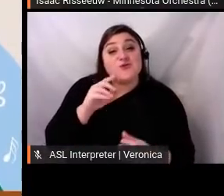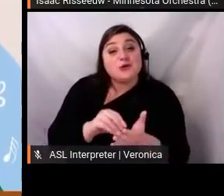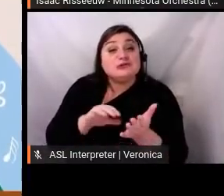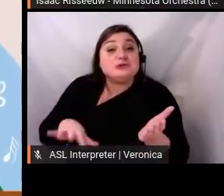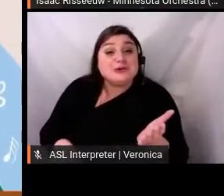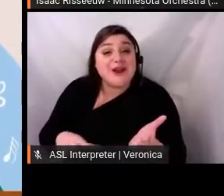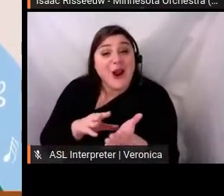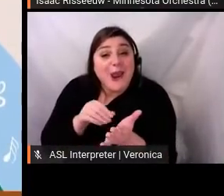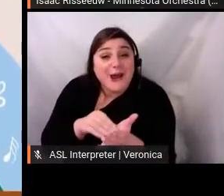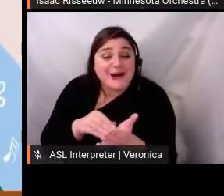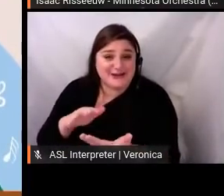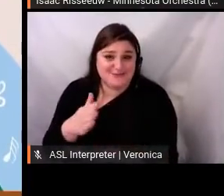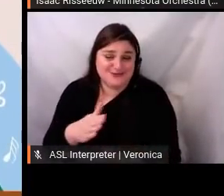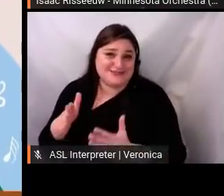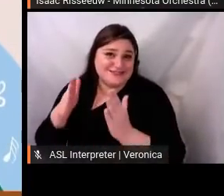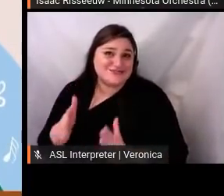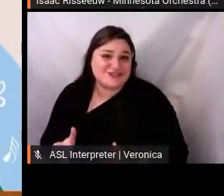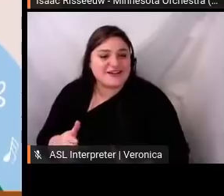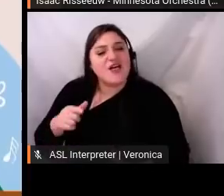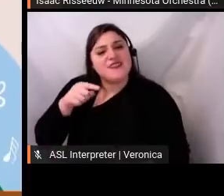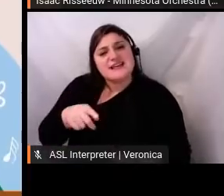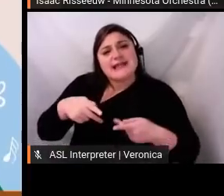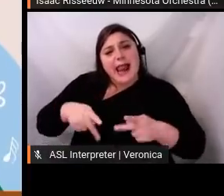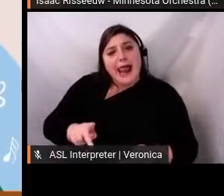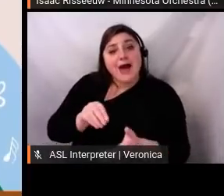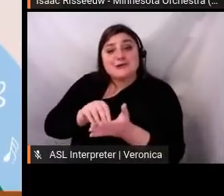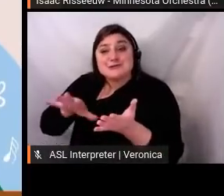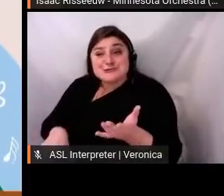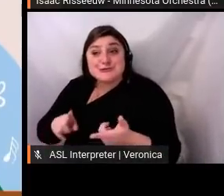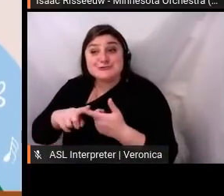which allowed students to play along with our musicians and provided